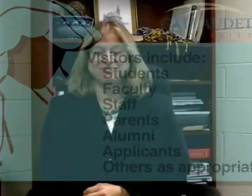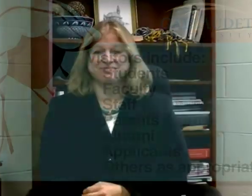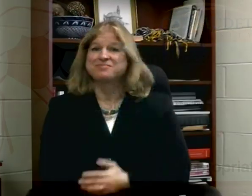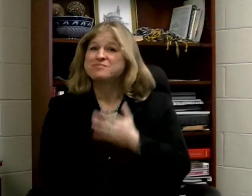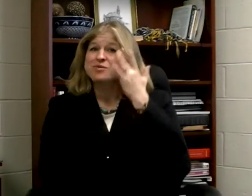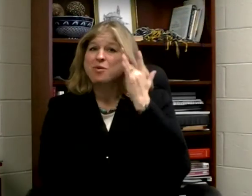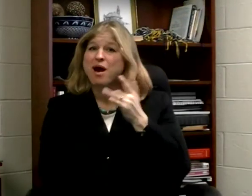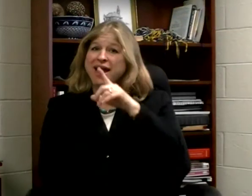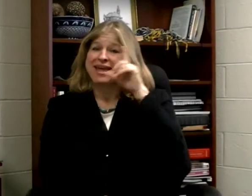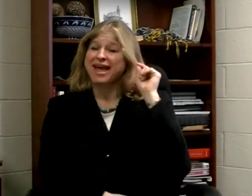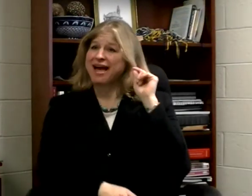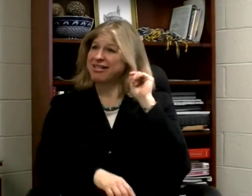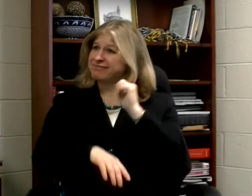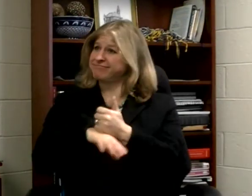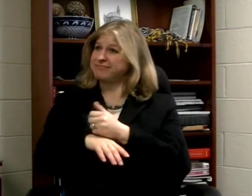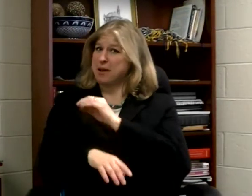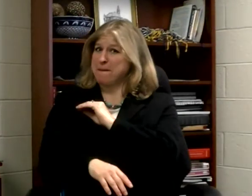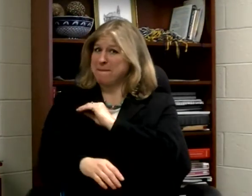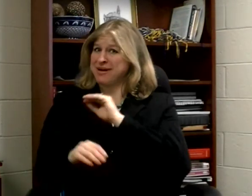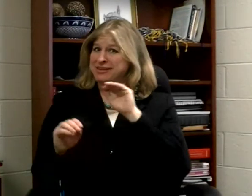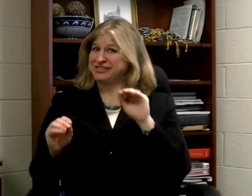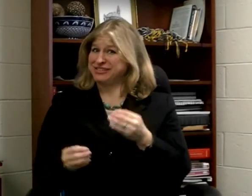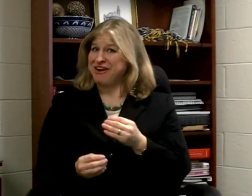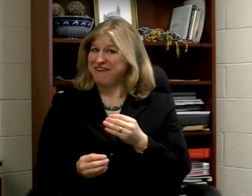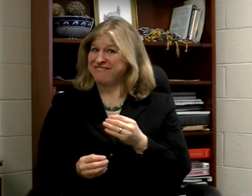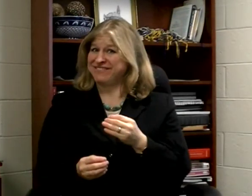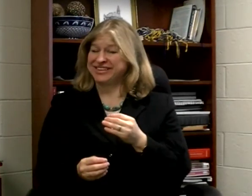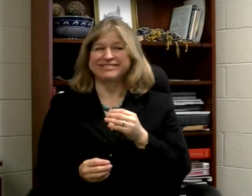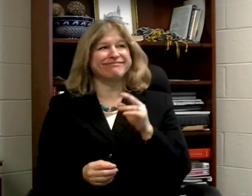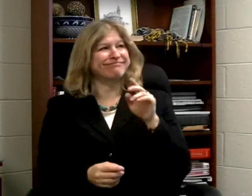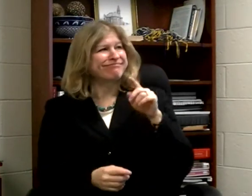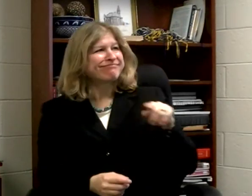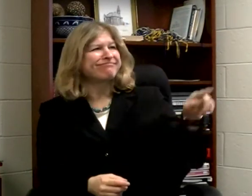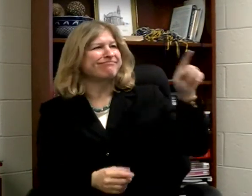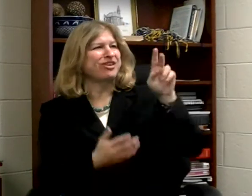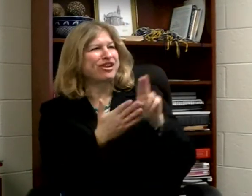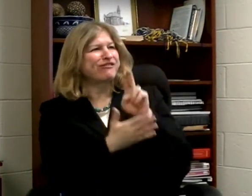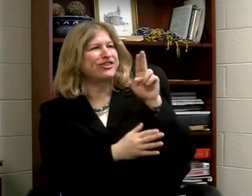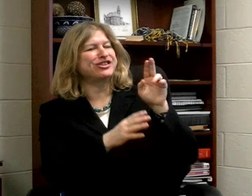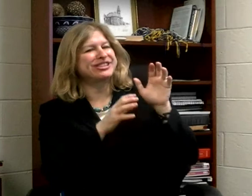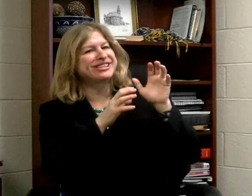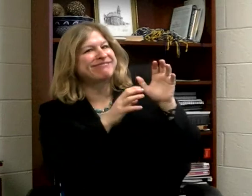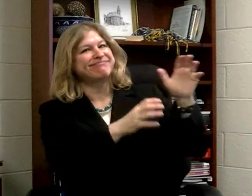Why is there an ombuds office at Gallaudet? Many other universities have